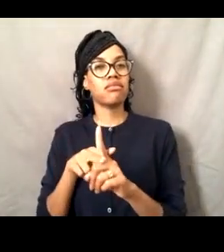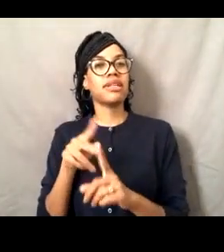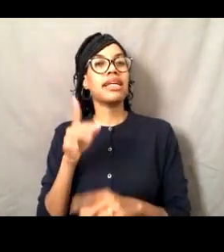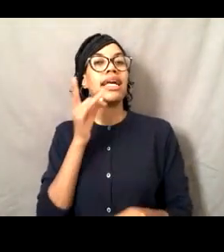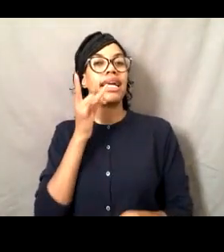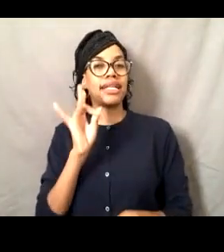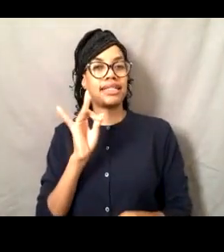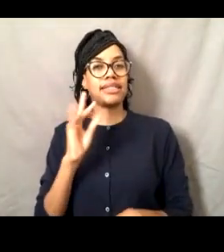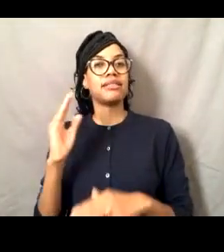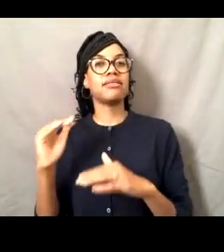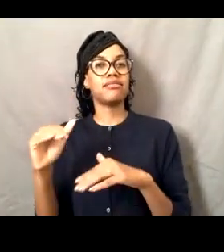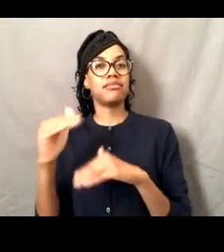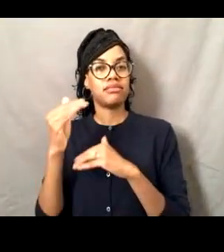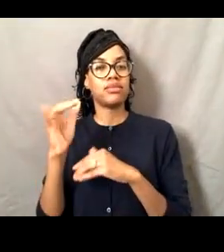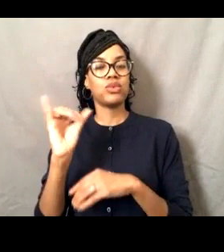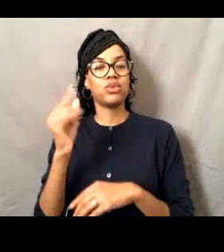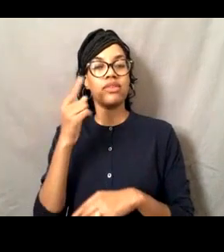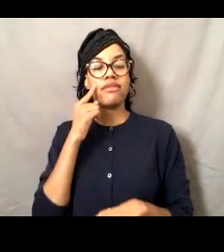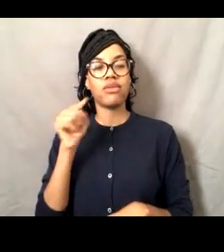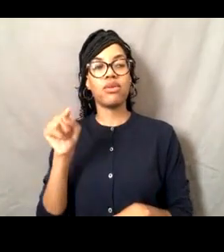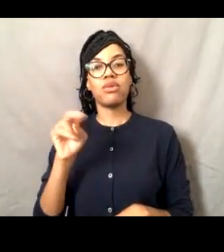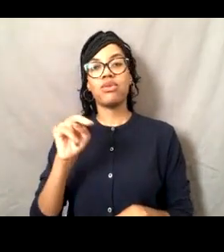you know, all the other requirements.